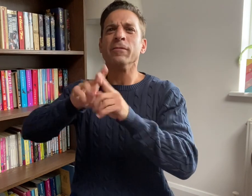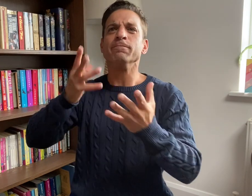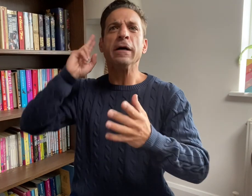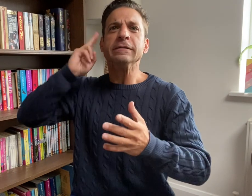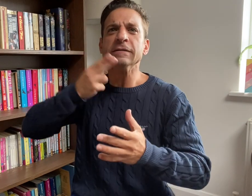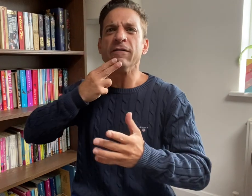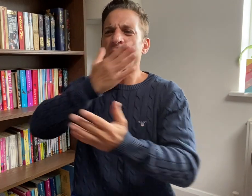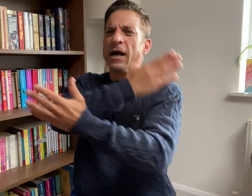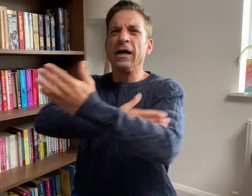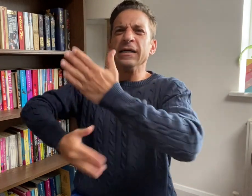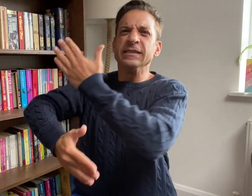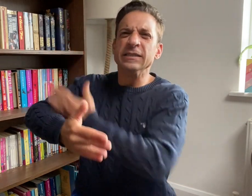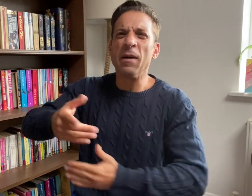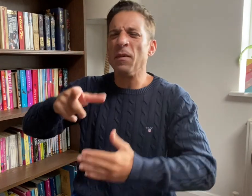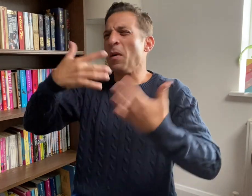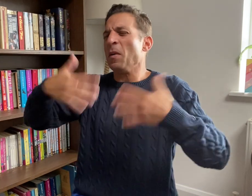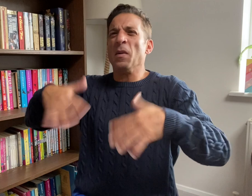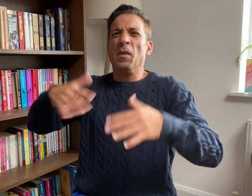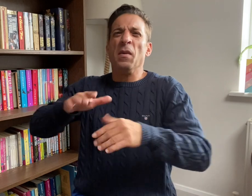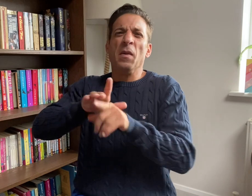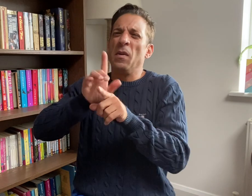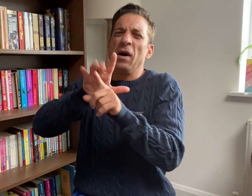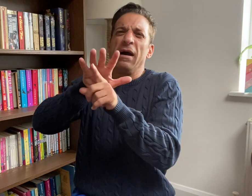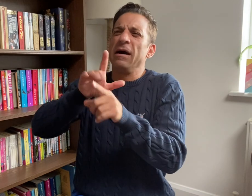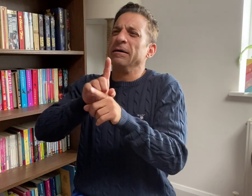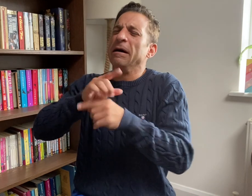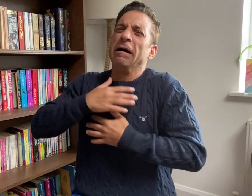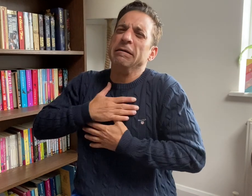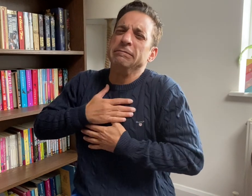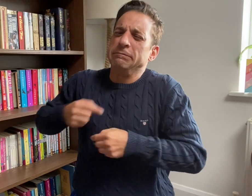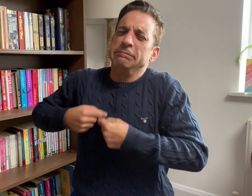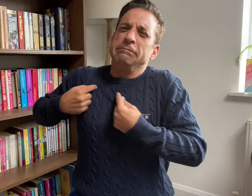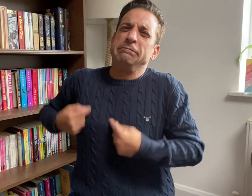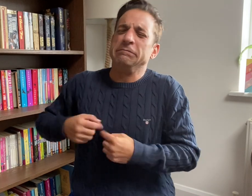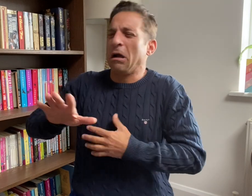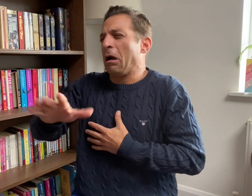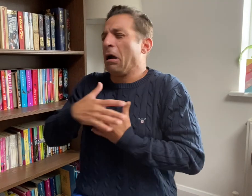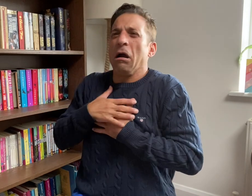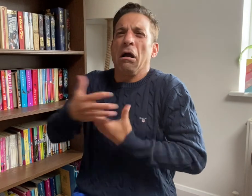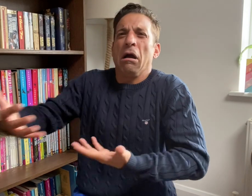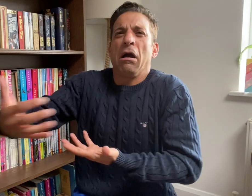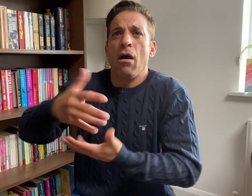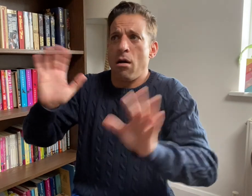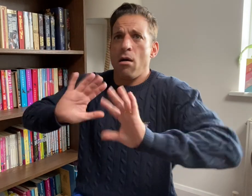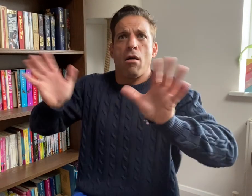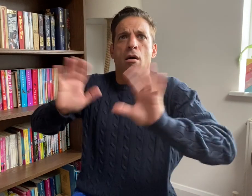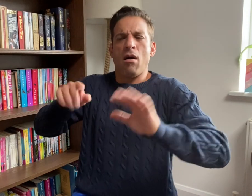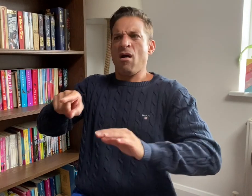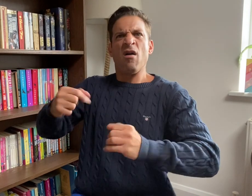crippled and disabled to a talented, inspiring community